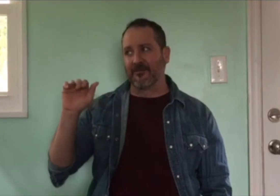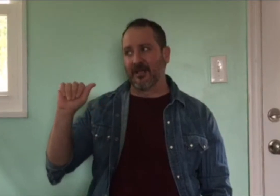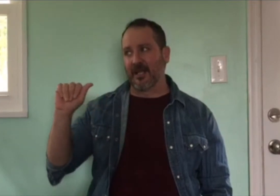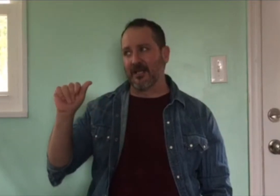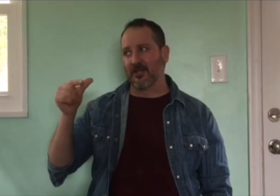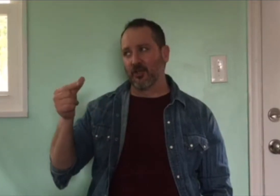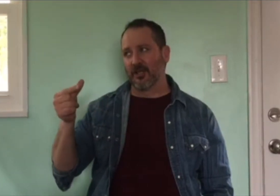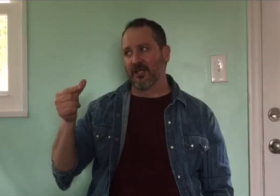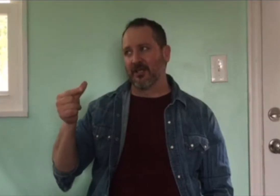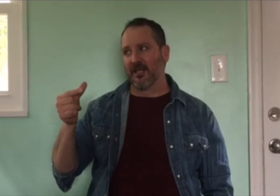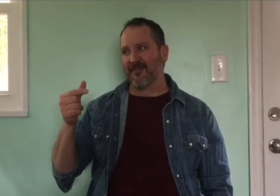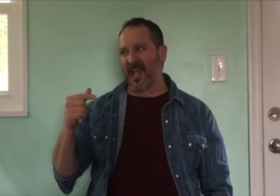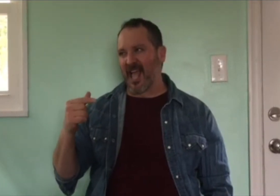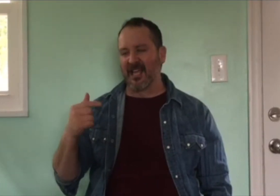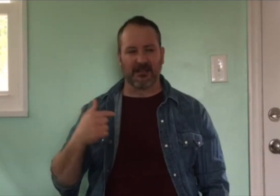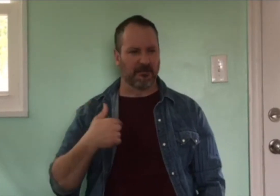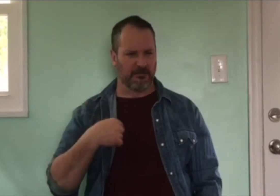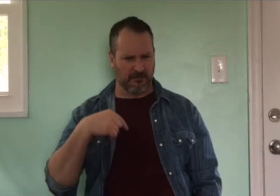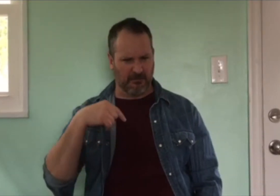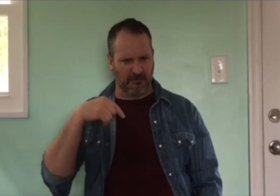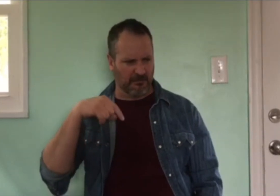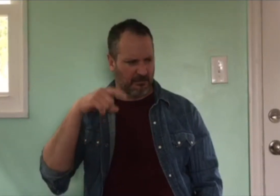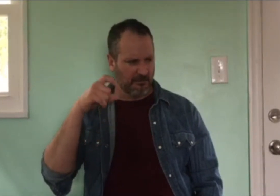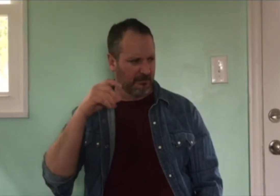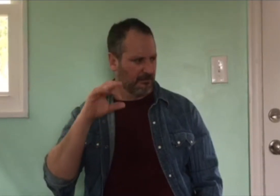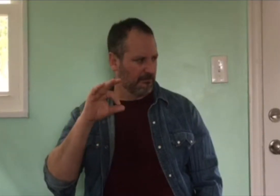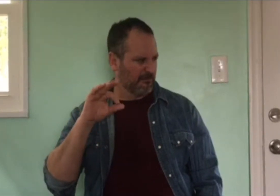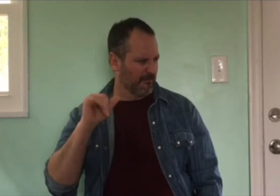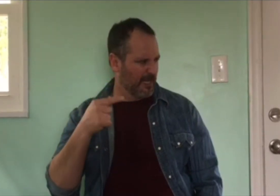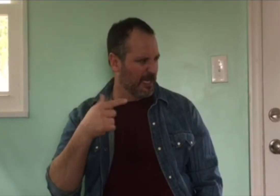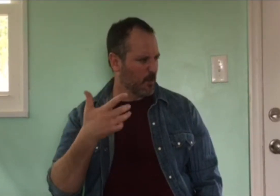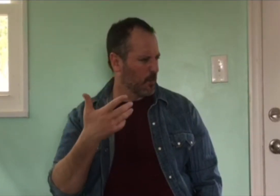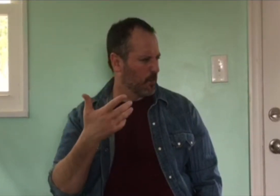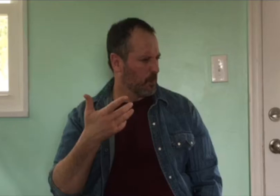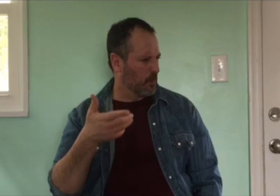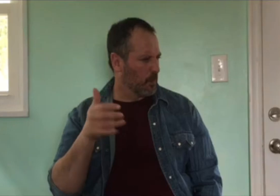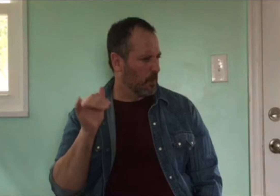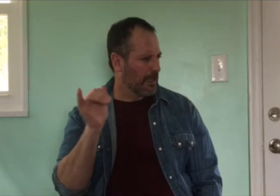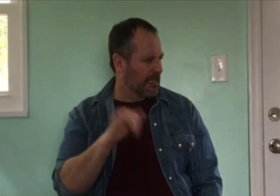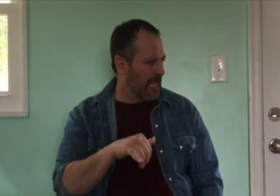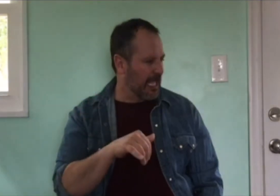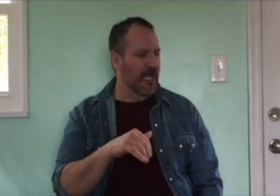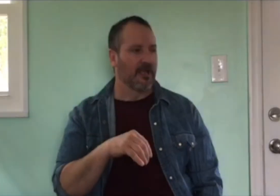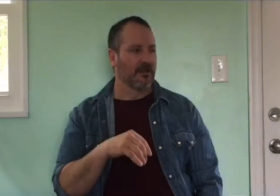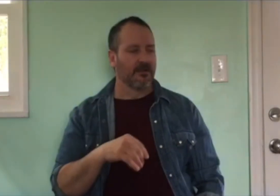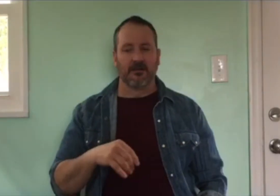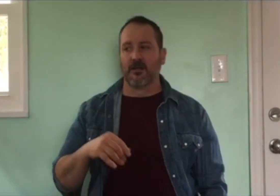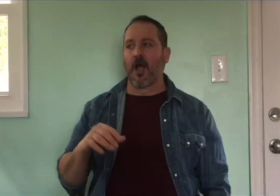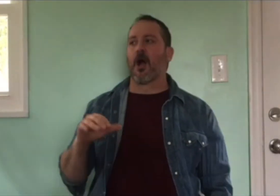At that point, I became so confused. The reason for this is because I did not know what the word meant.